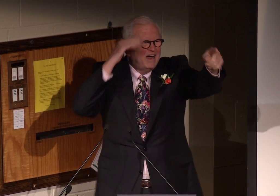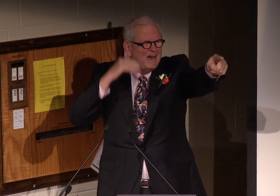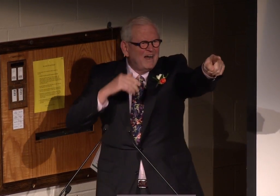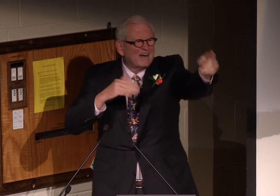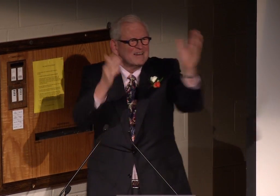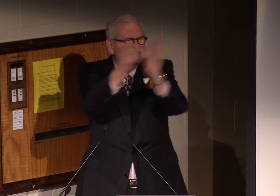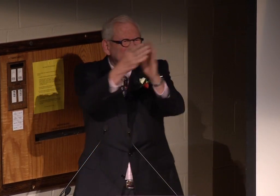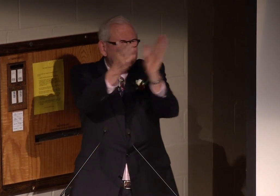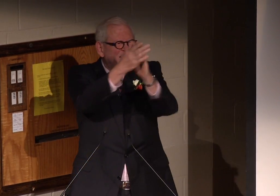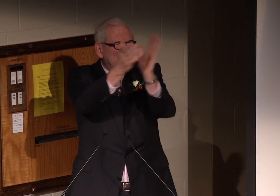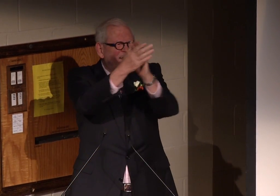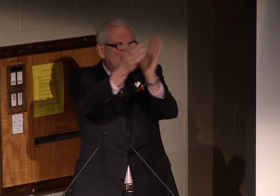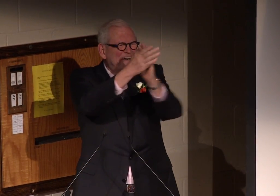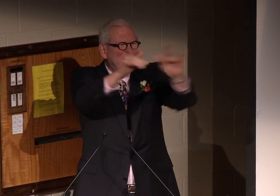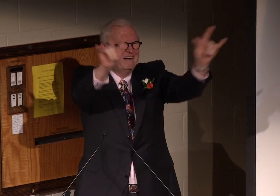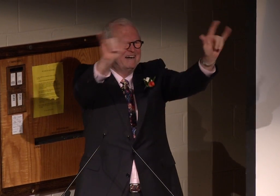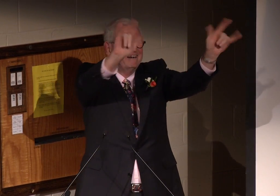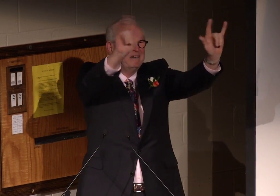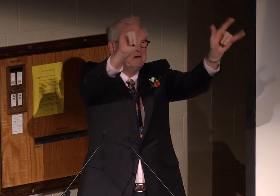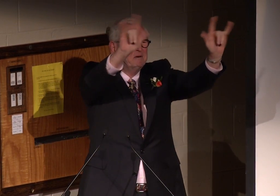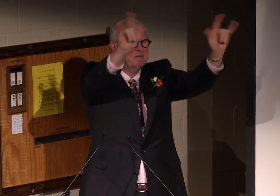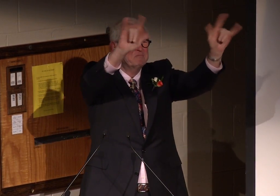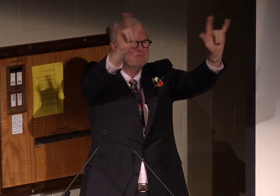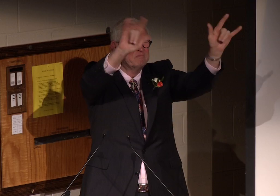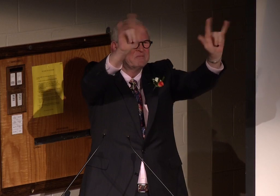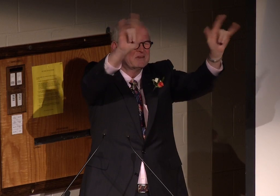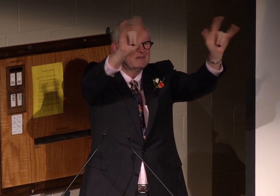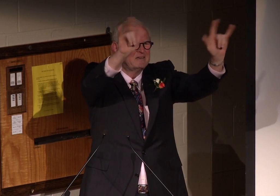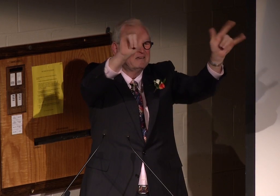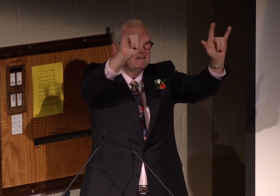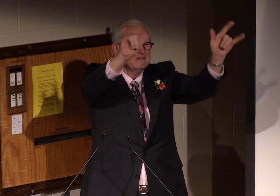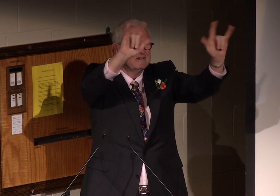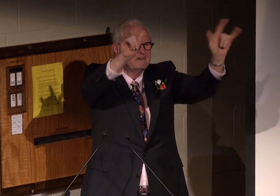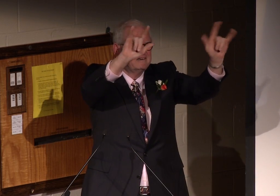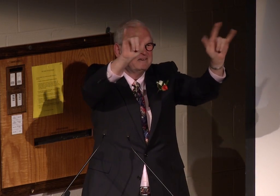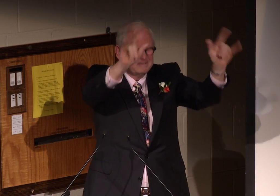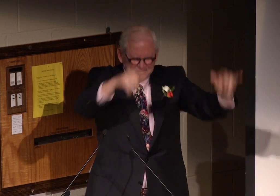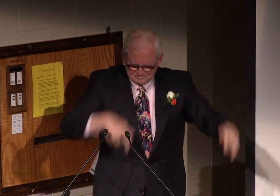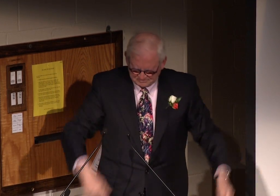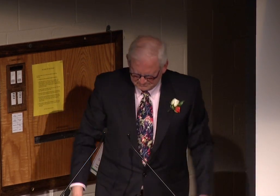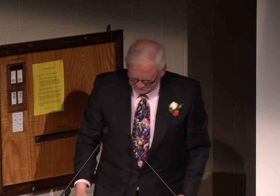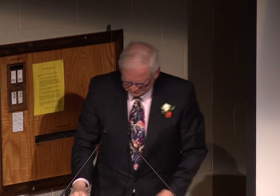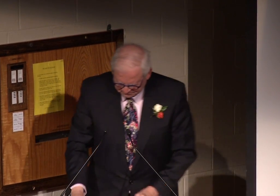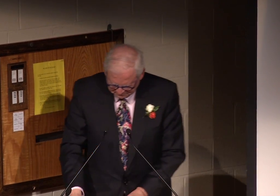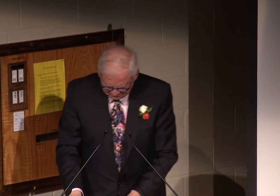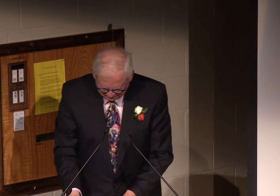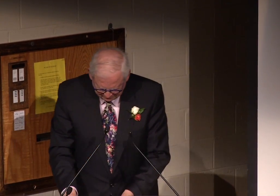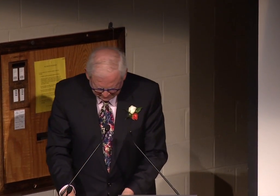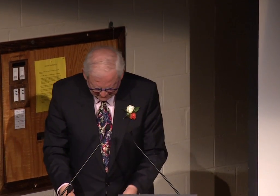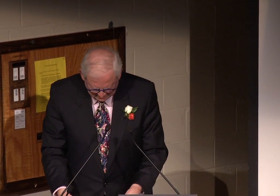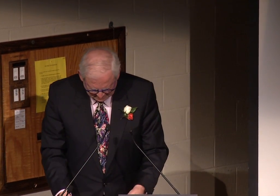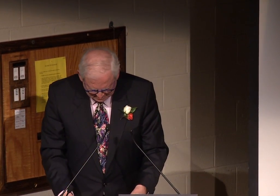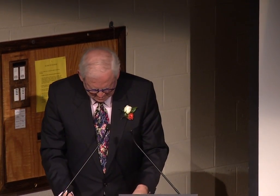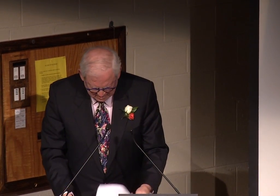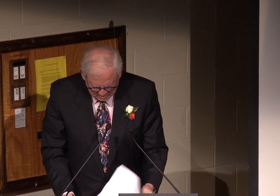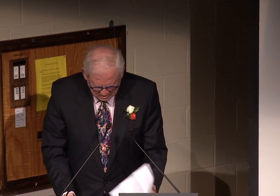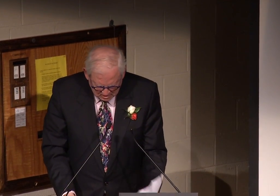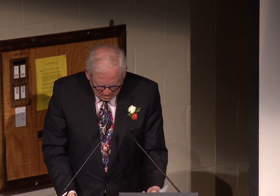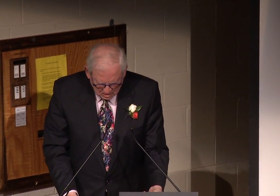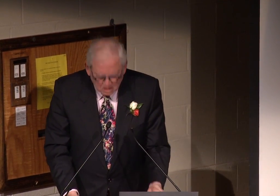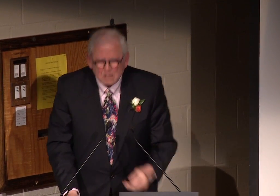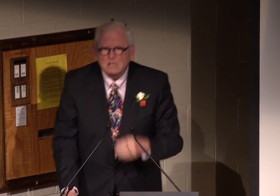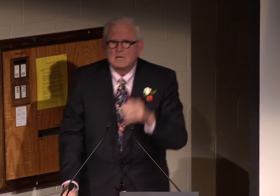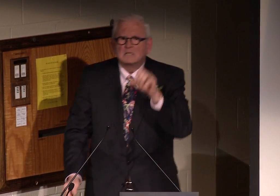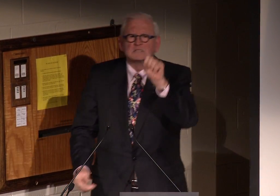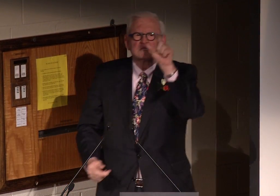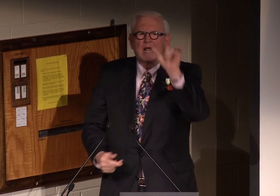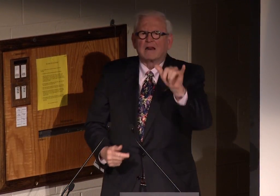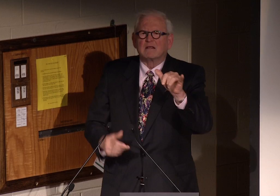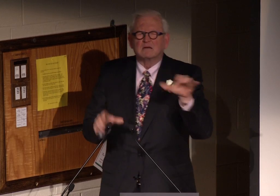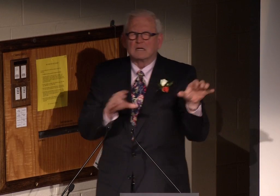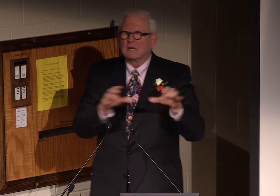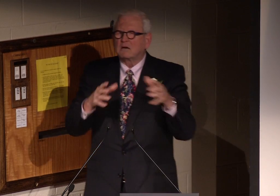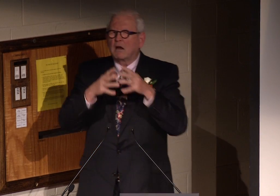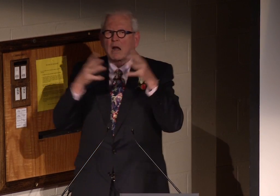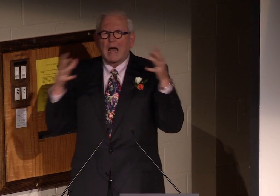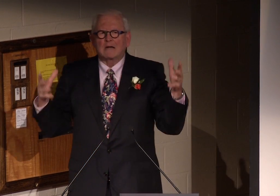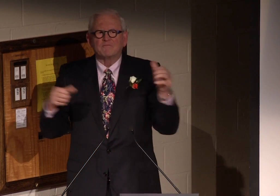Sally, are you here?